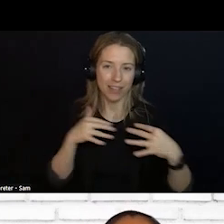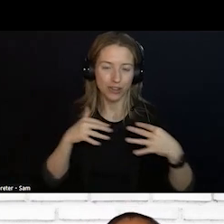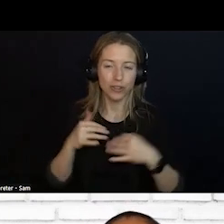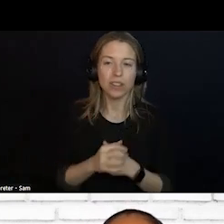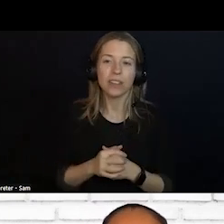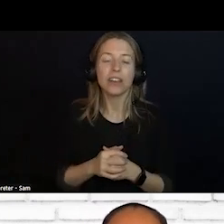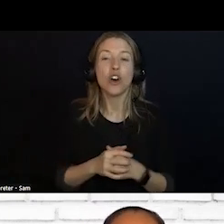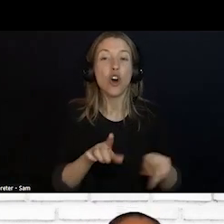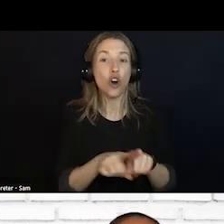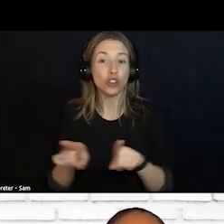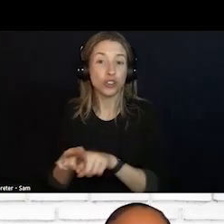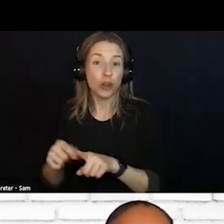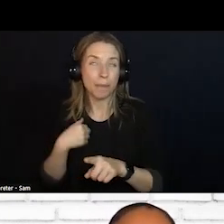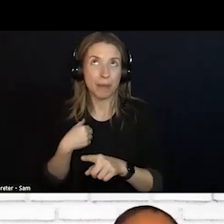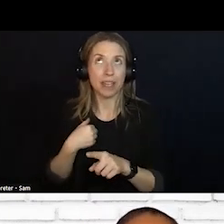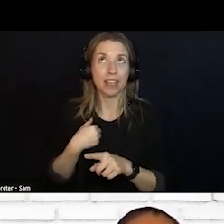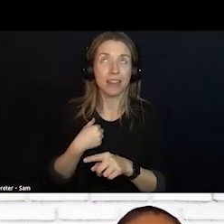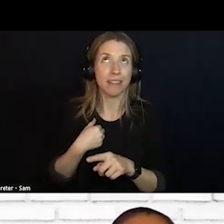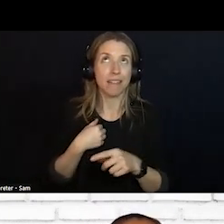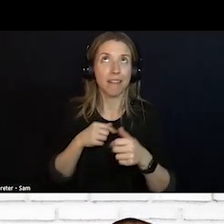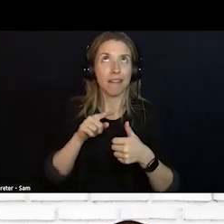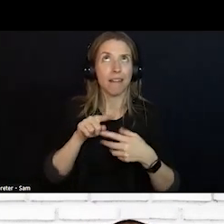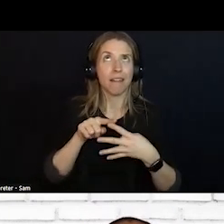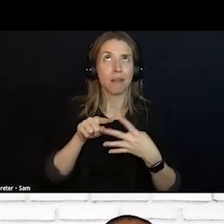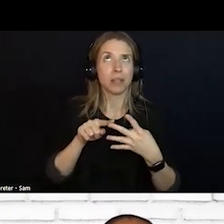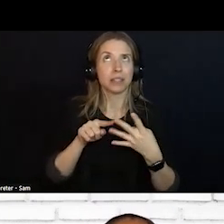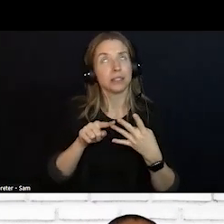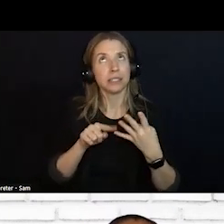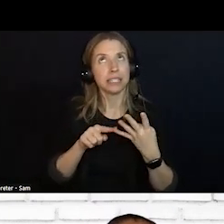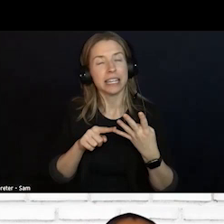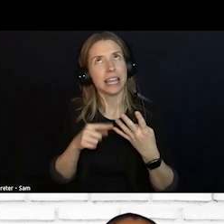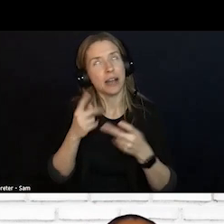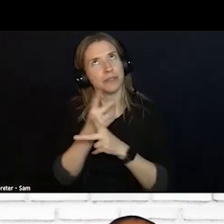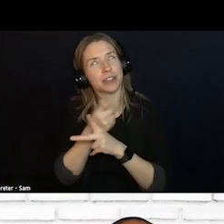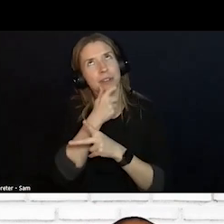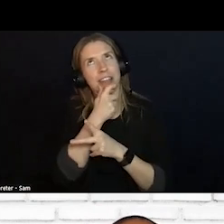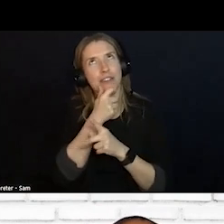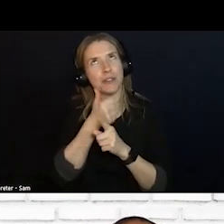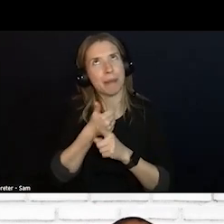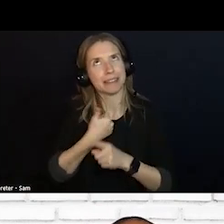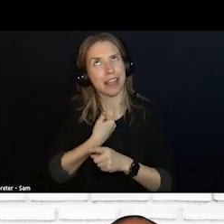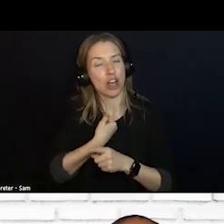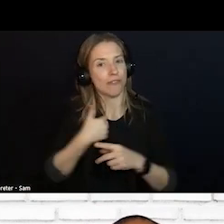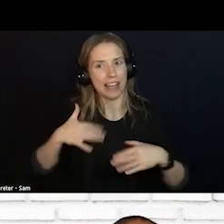ELIMINATION. ONE OF THE THINGS THAT WE LEARNED FROM THE PAPER